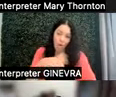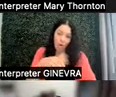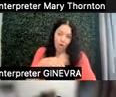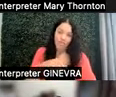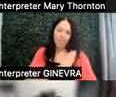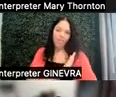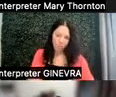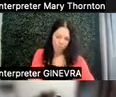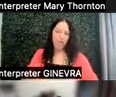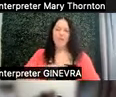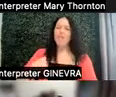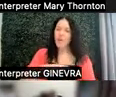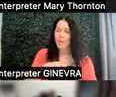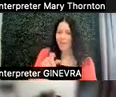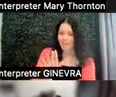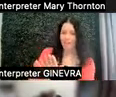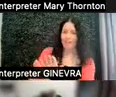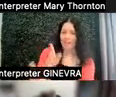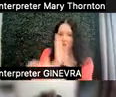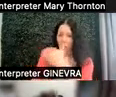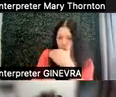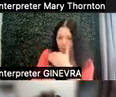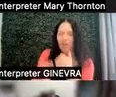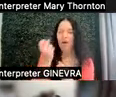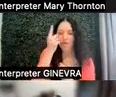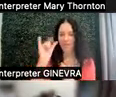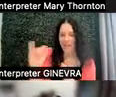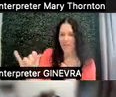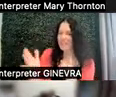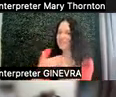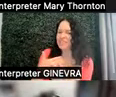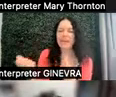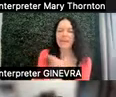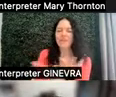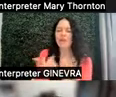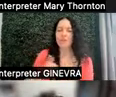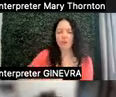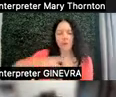to be humble and understand that despite everything we may know, we don't know everything.